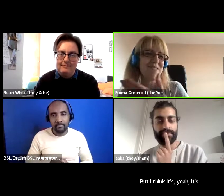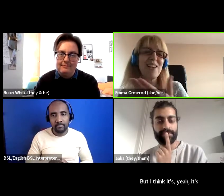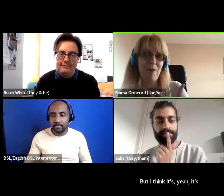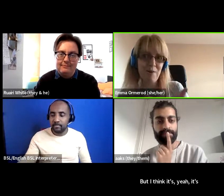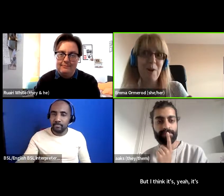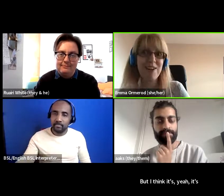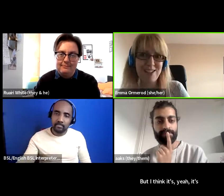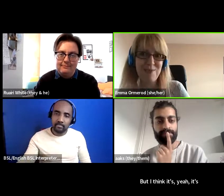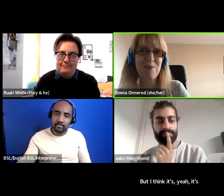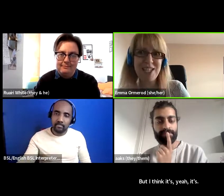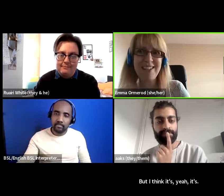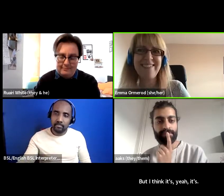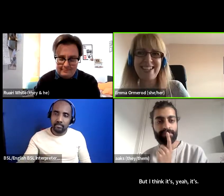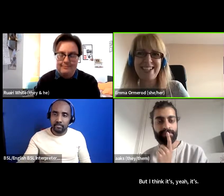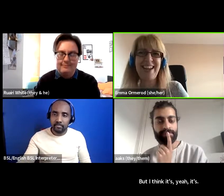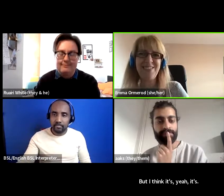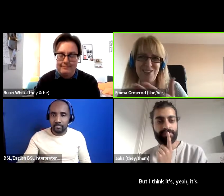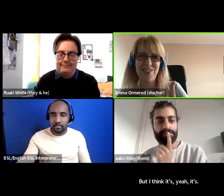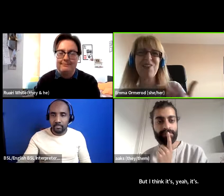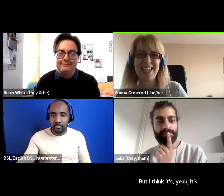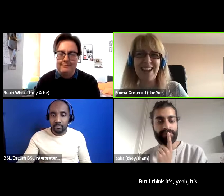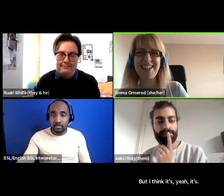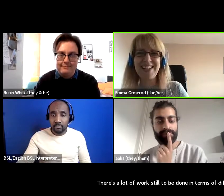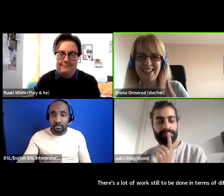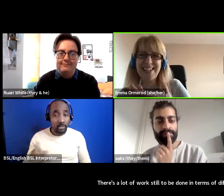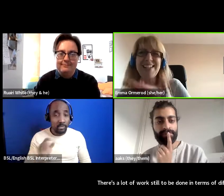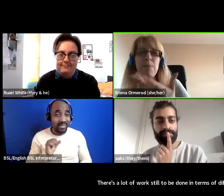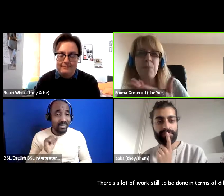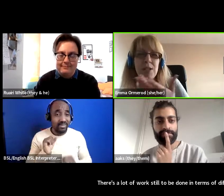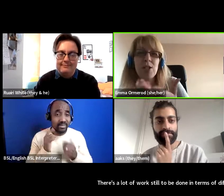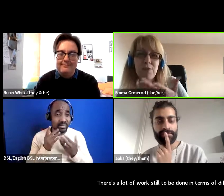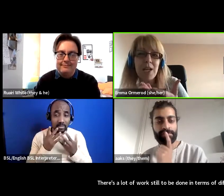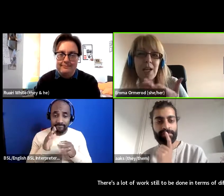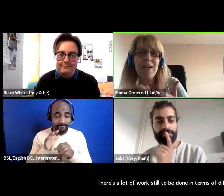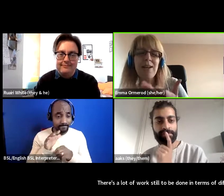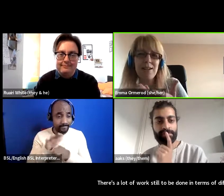there's a lot of work still to be done in terms of different sectors and i see something shifting